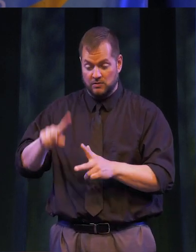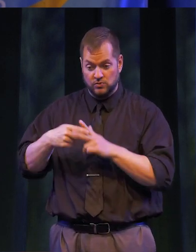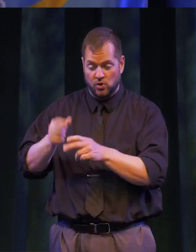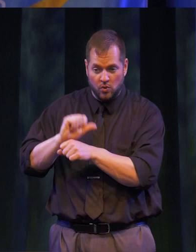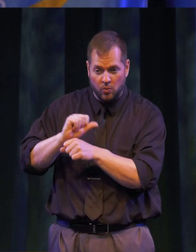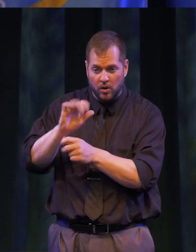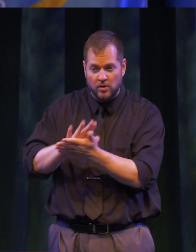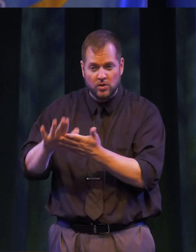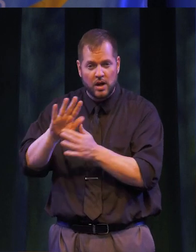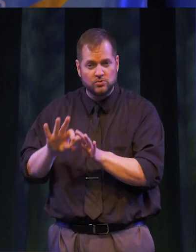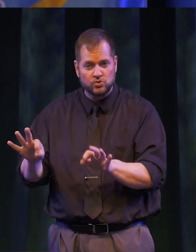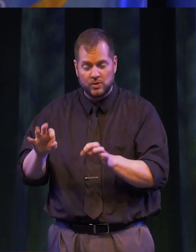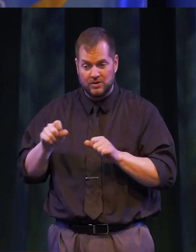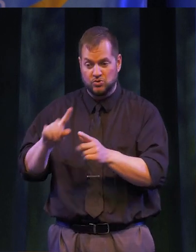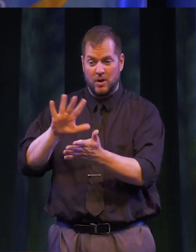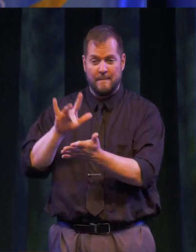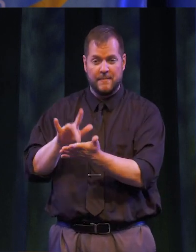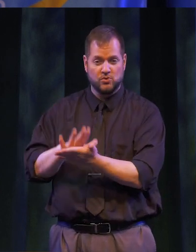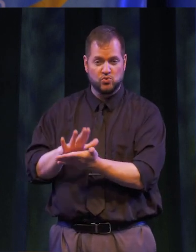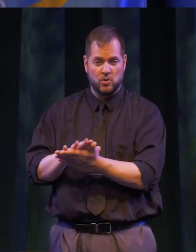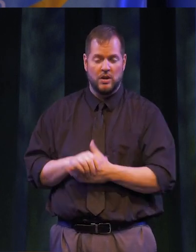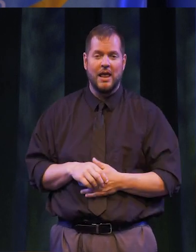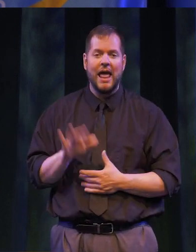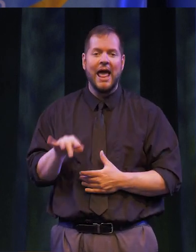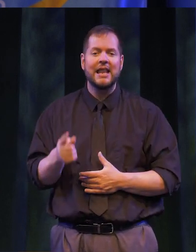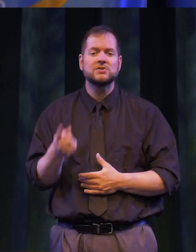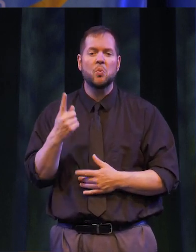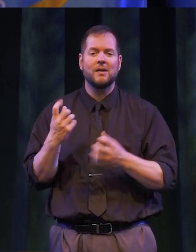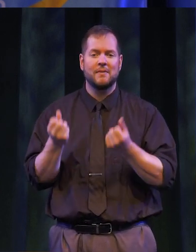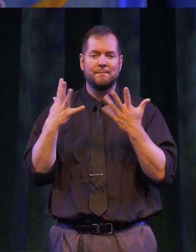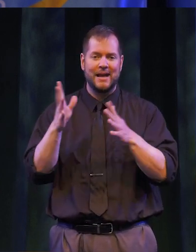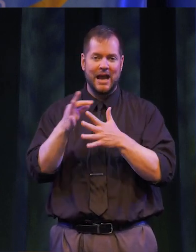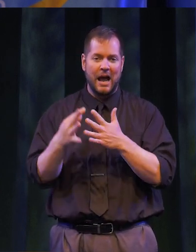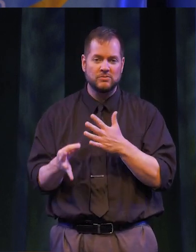OF A COLLEGE DEGREE WHILE IN MIDDLE SCHOOL! THIS IS JUST ONE OF THE MANY OPTIONS AVAILABLE